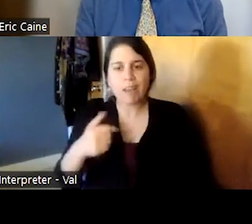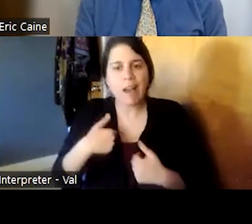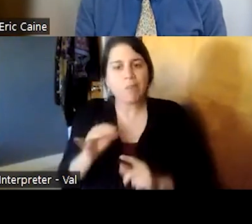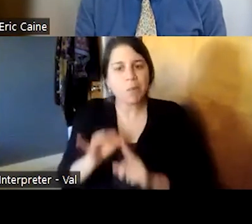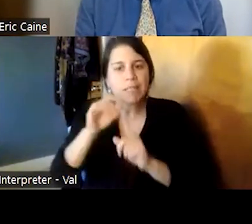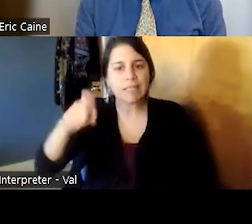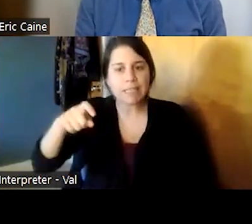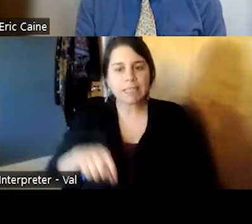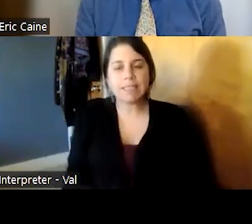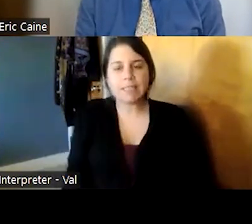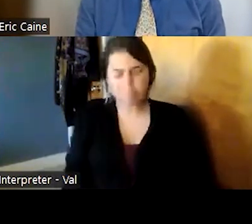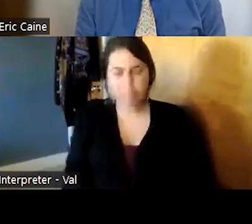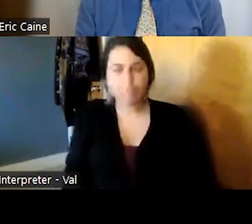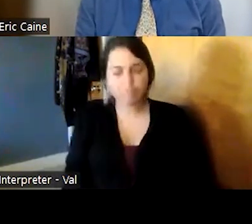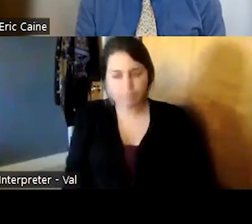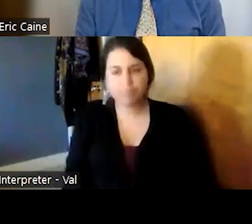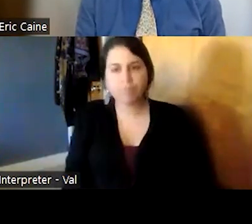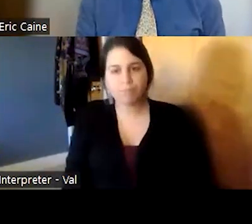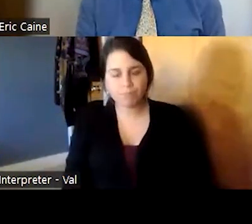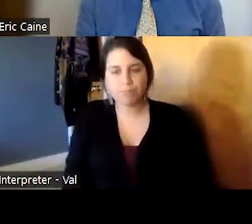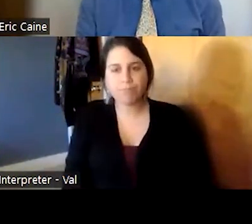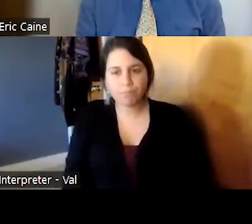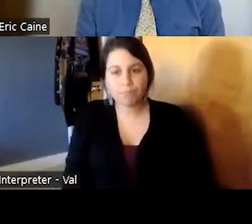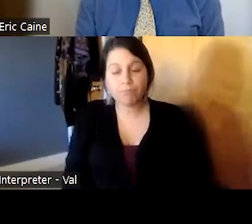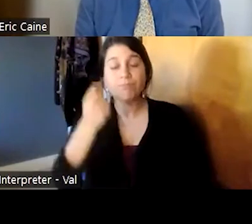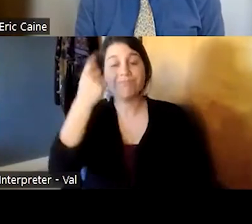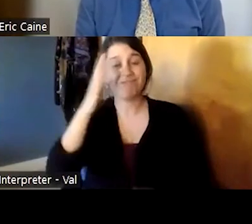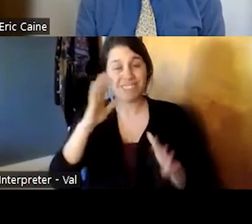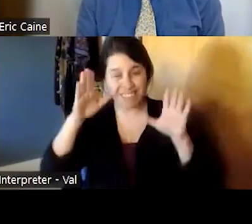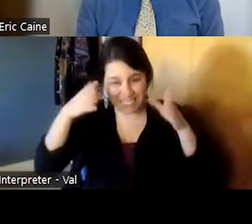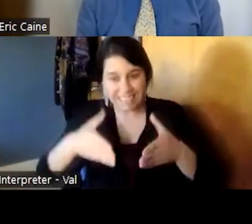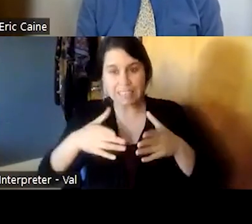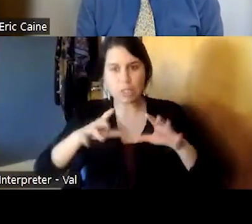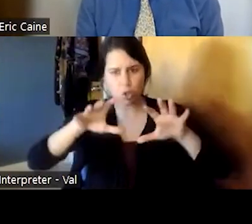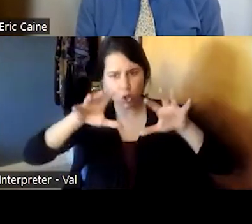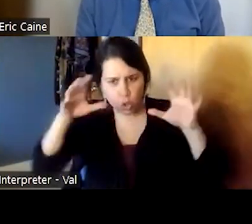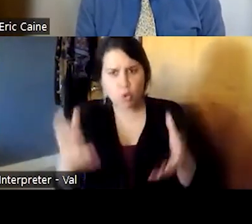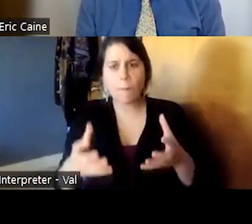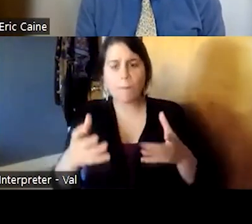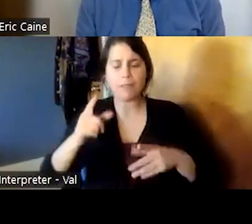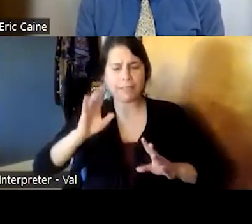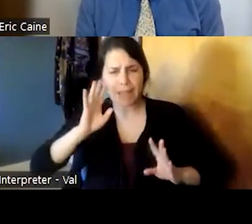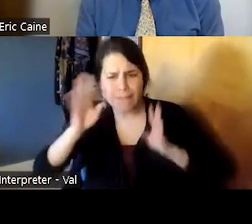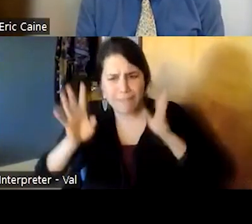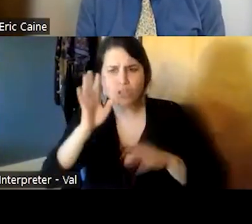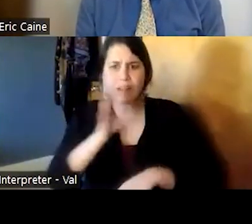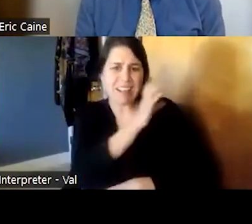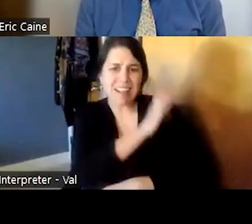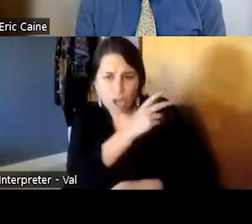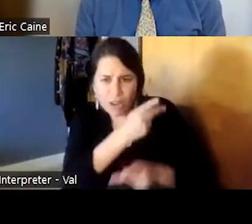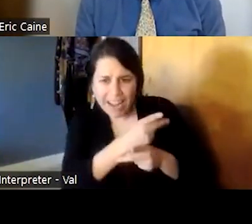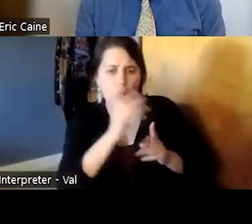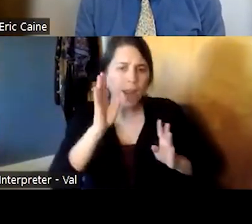how this emphasis on groups and service innovation and clinical care innovation is integrated with